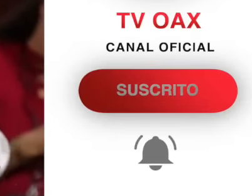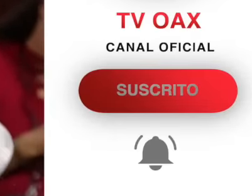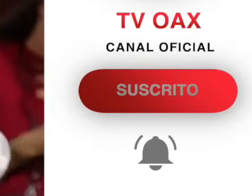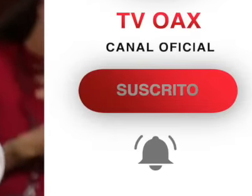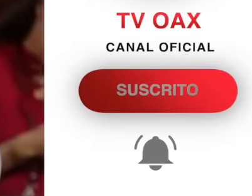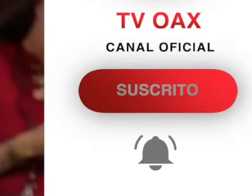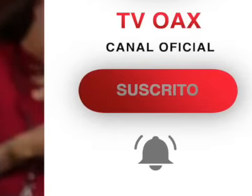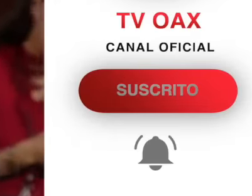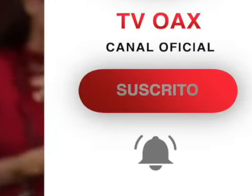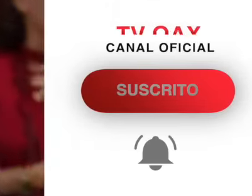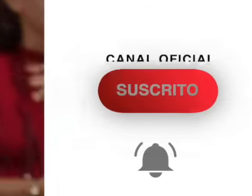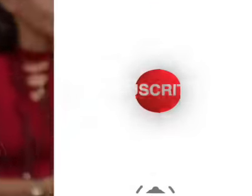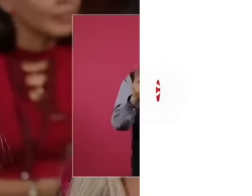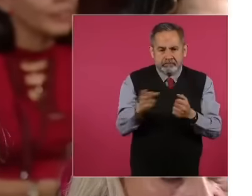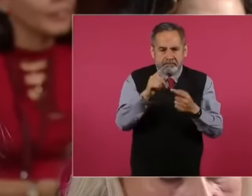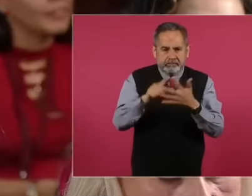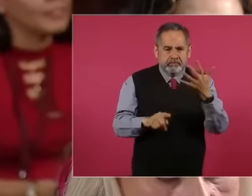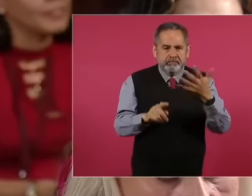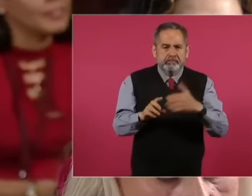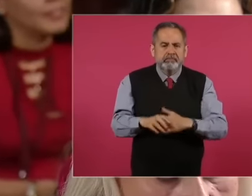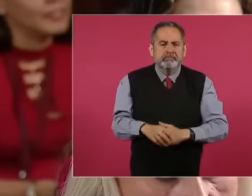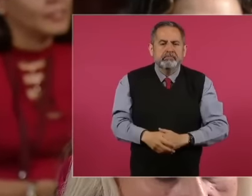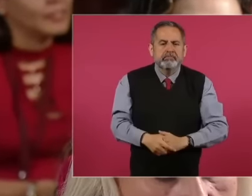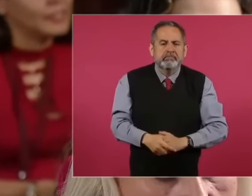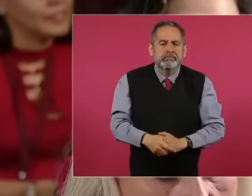eh corruption